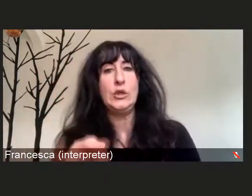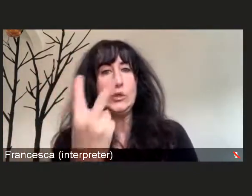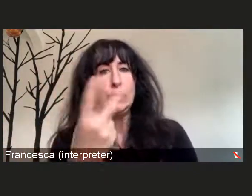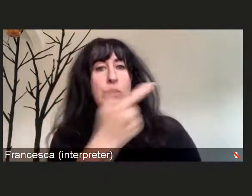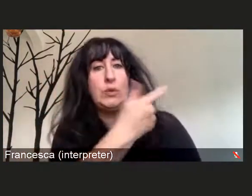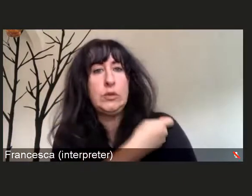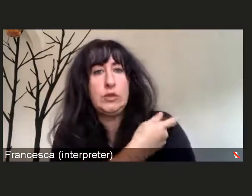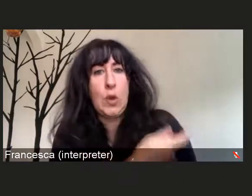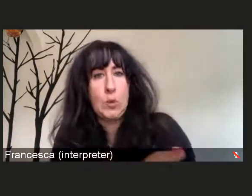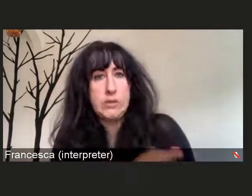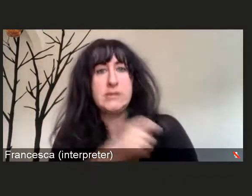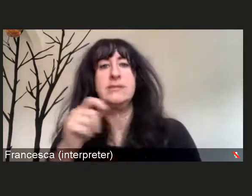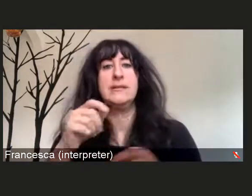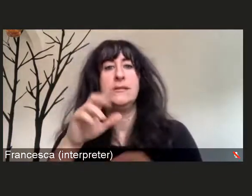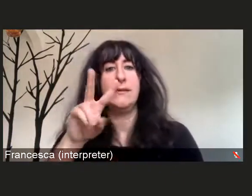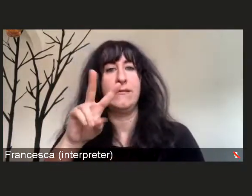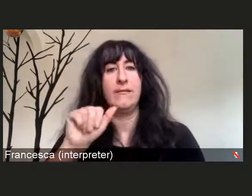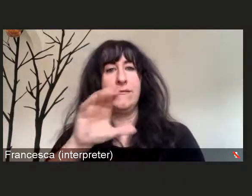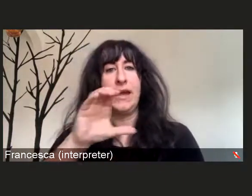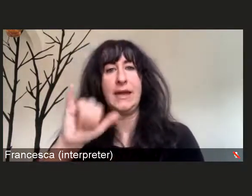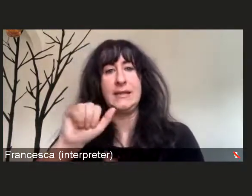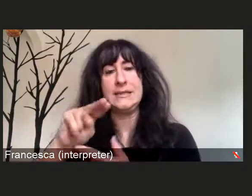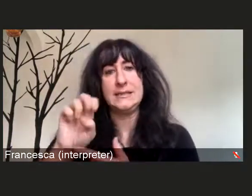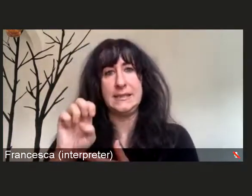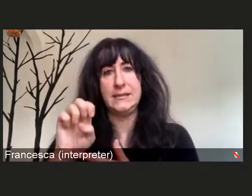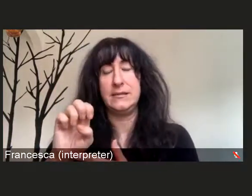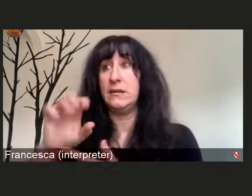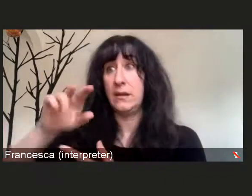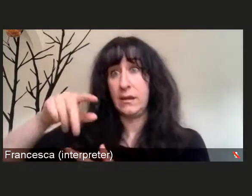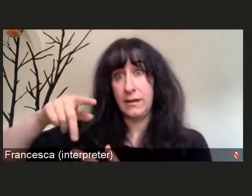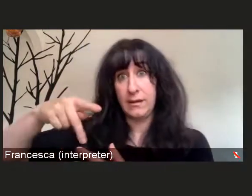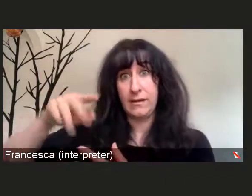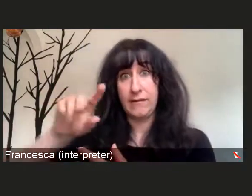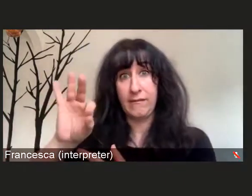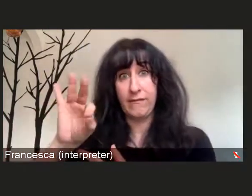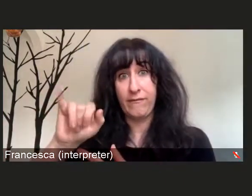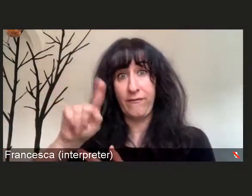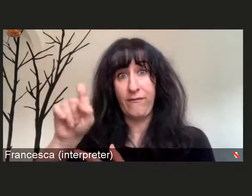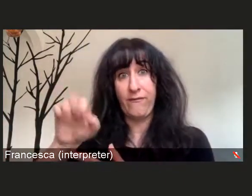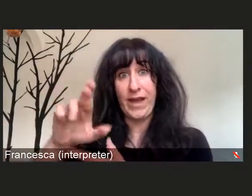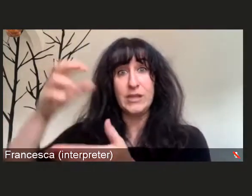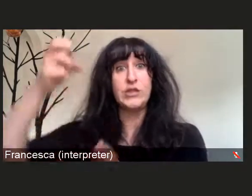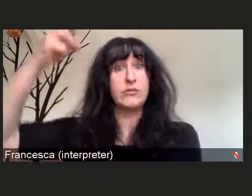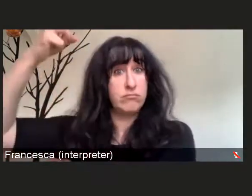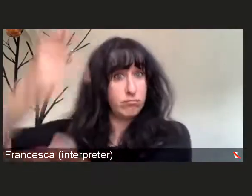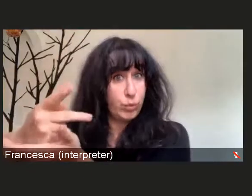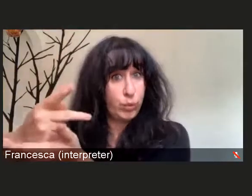Shortly after Pfizer received their authorization, another company known as Moderna